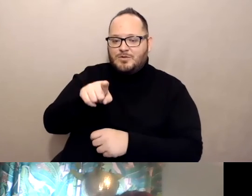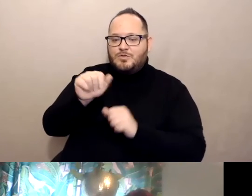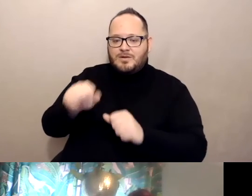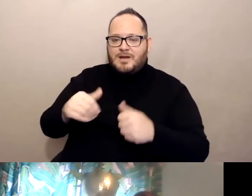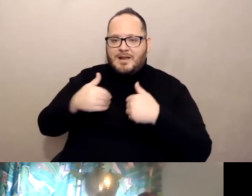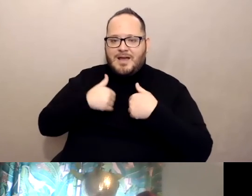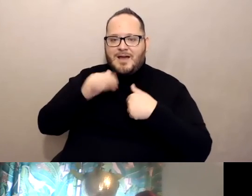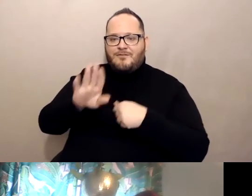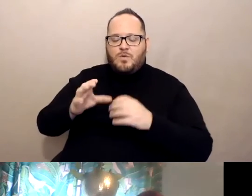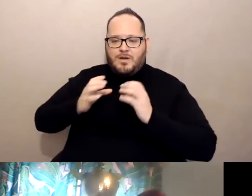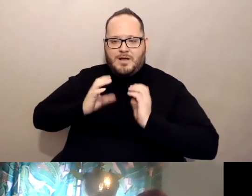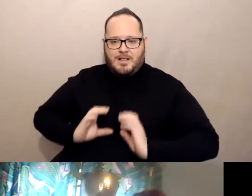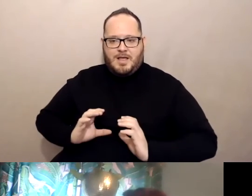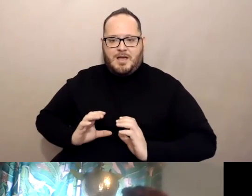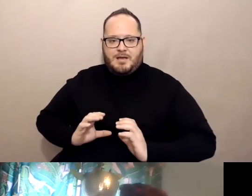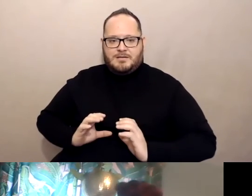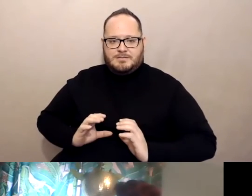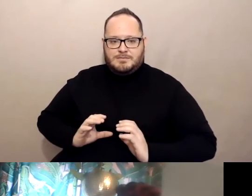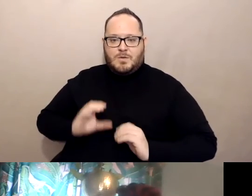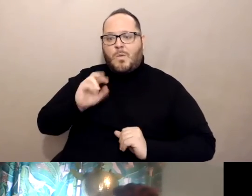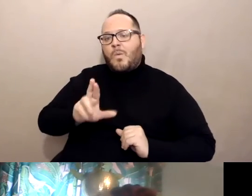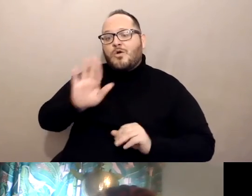Or your family member.